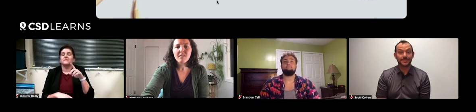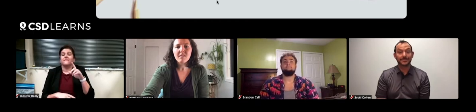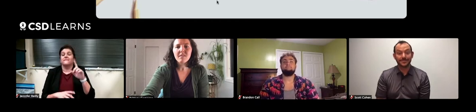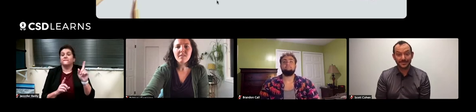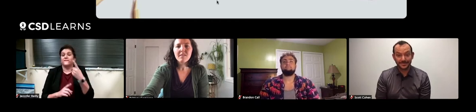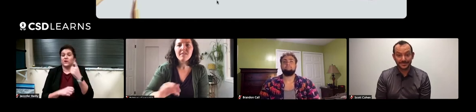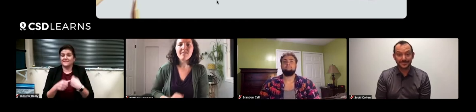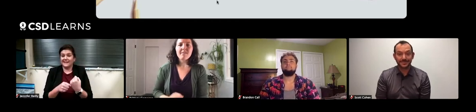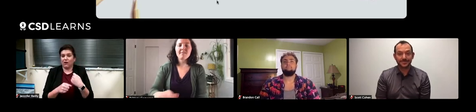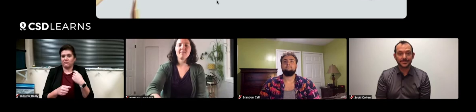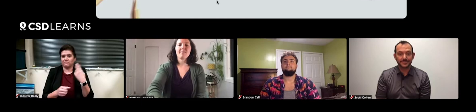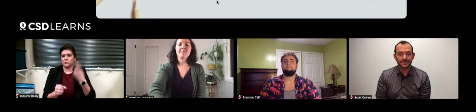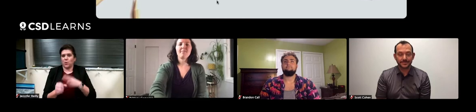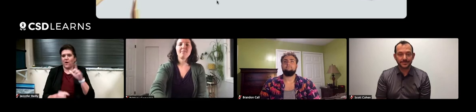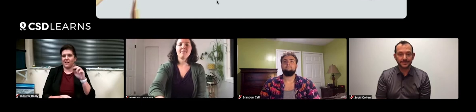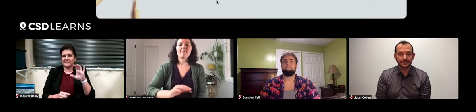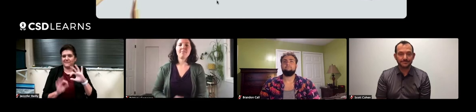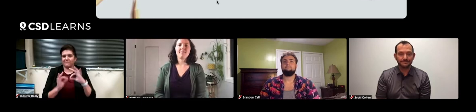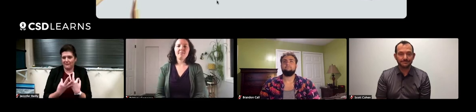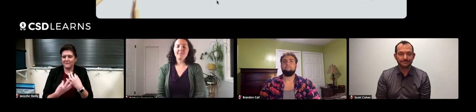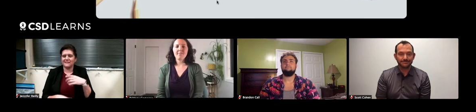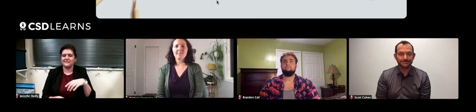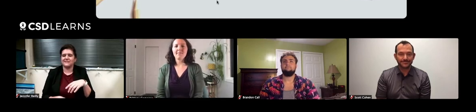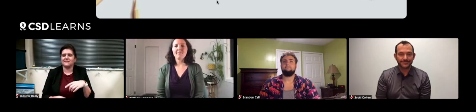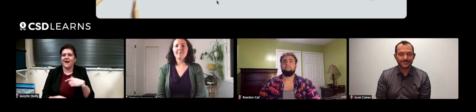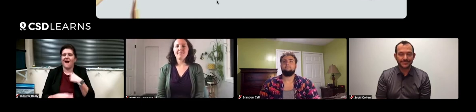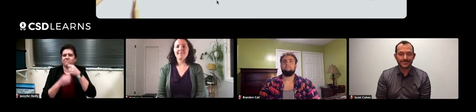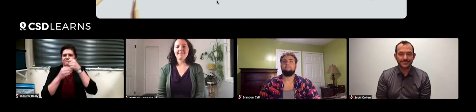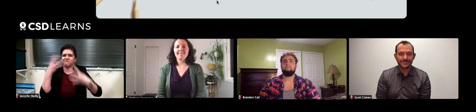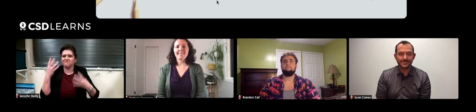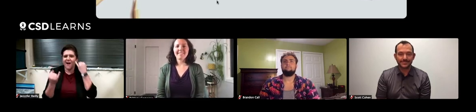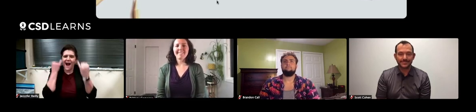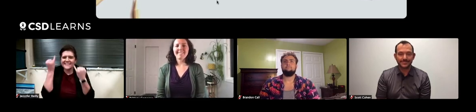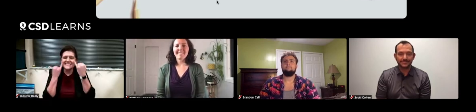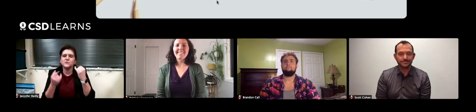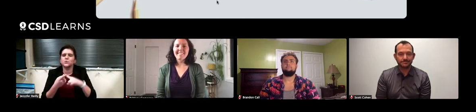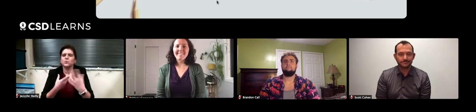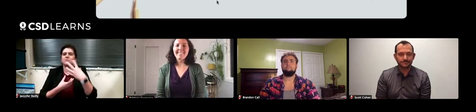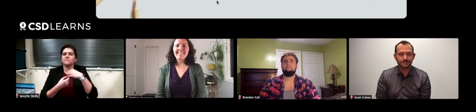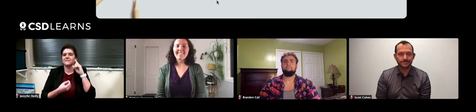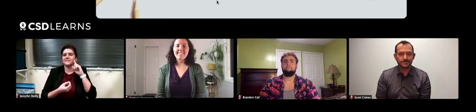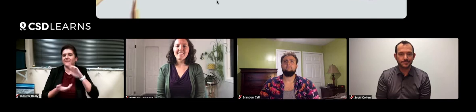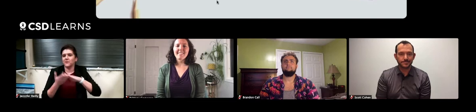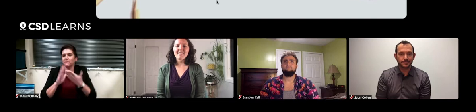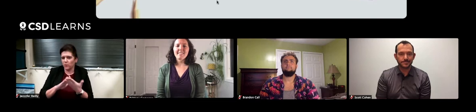The first year that I joined the LMC family, I had a lot of ideas to incorporate the deaf community